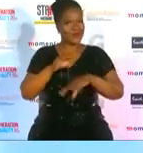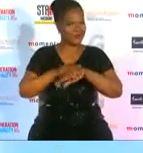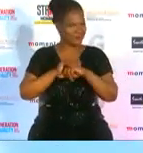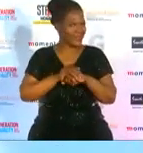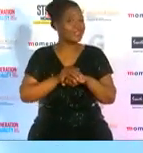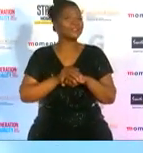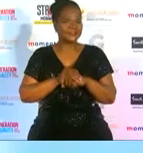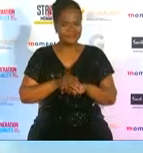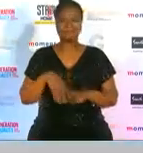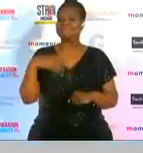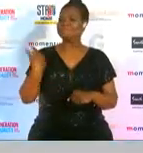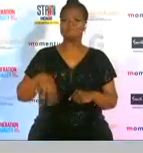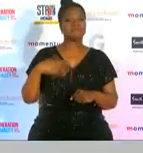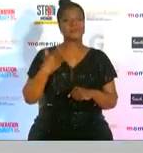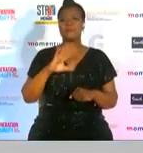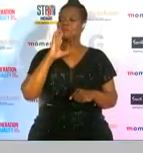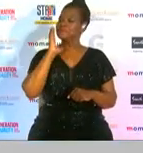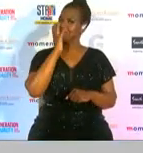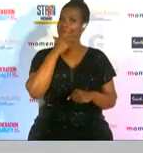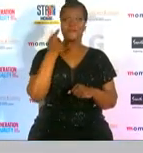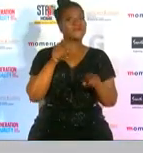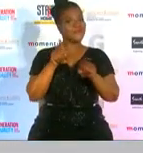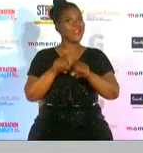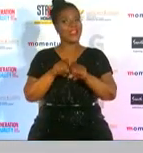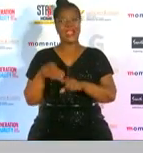absolutely beautiful just as beautiful as how she looks